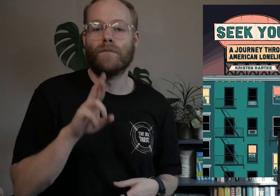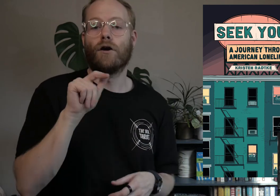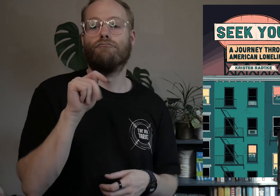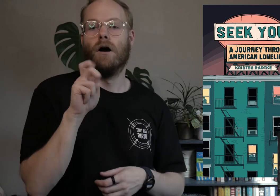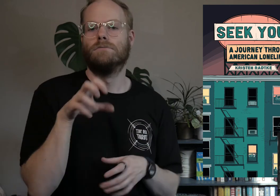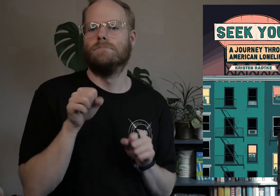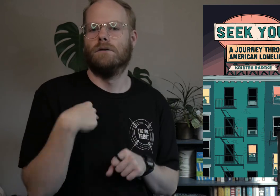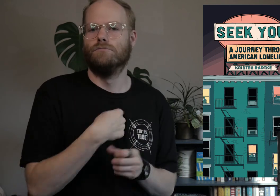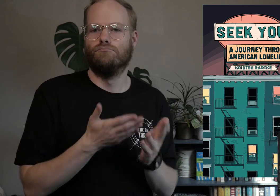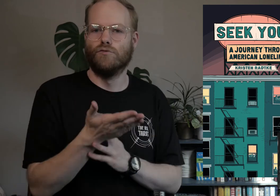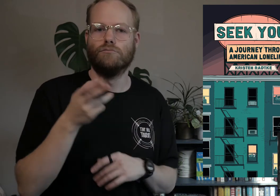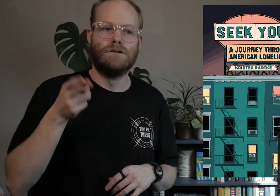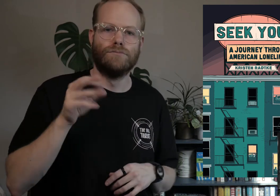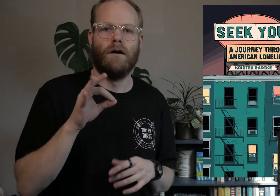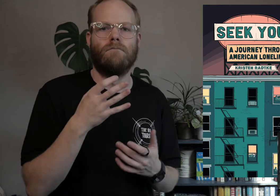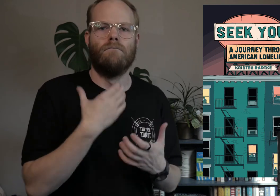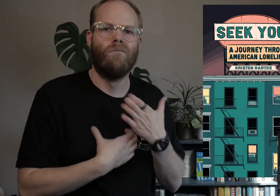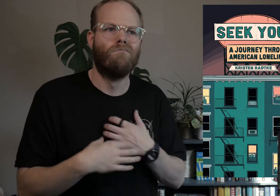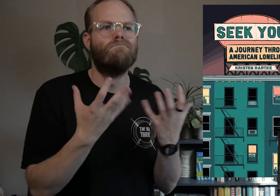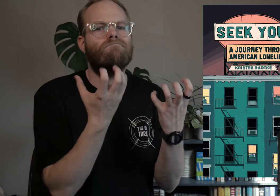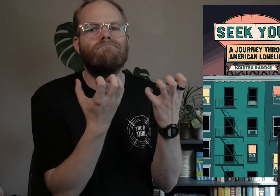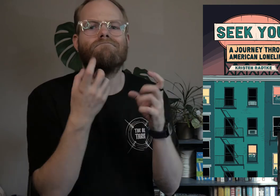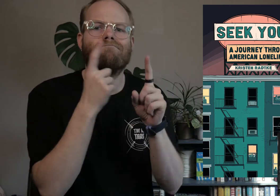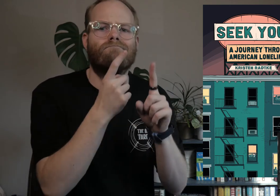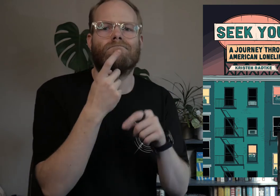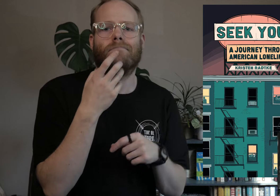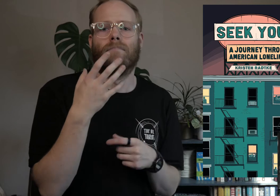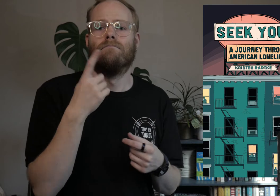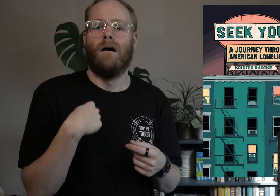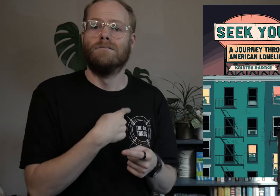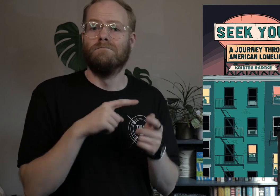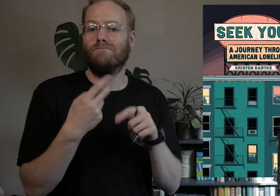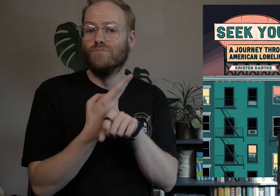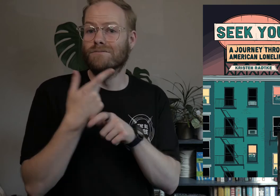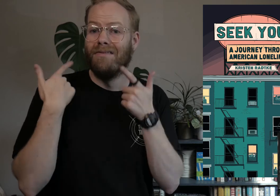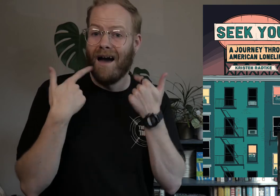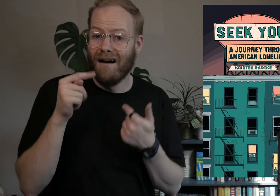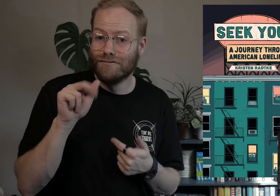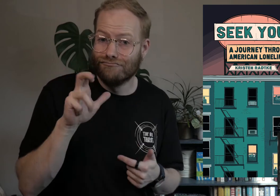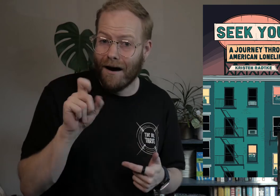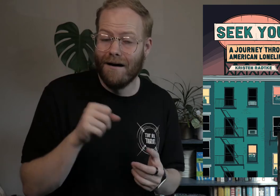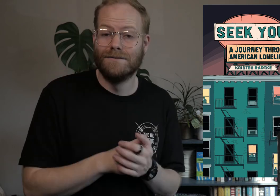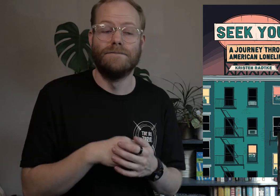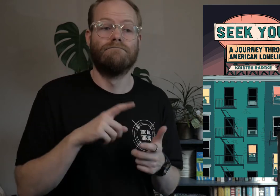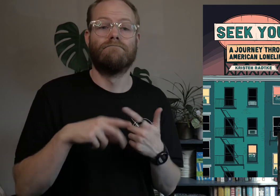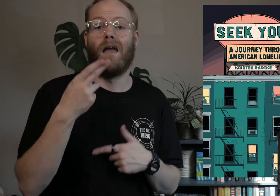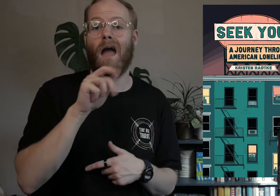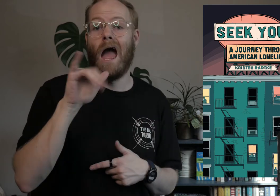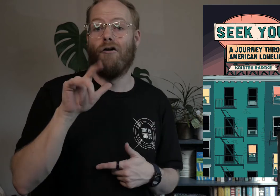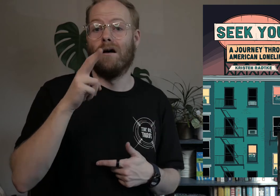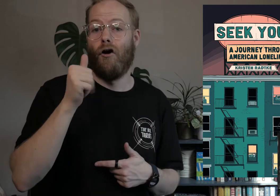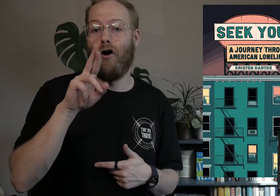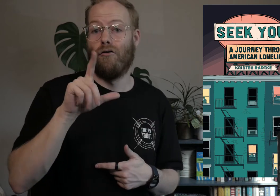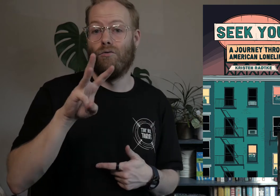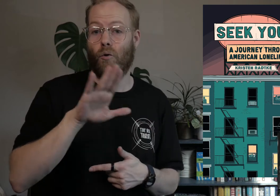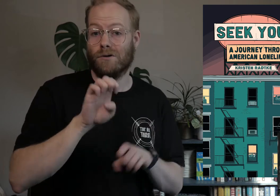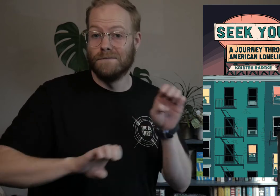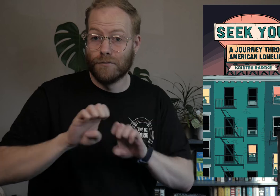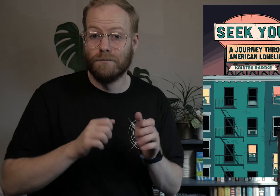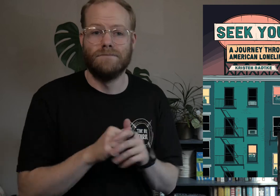Radtke takes us through a history of longing, telling us about using laugh tracks, Harry Harlow’s experiments,